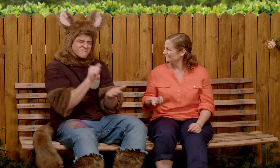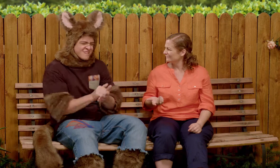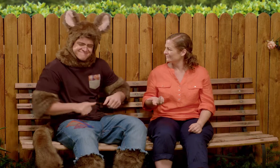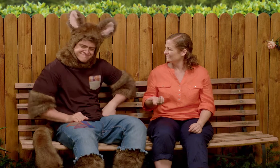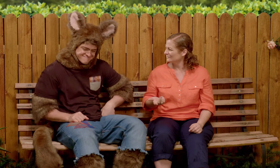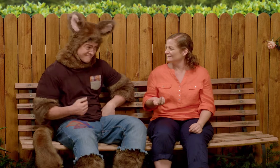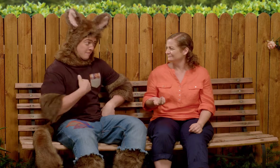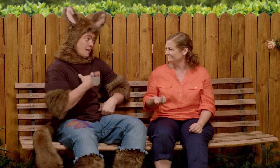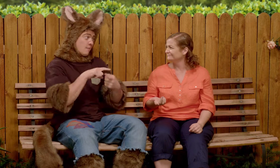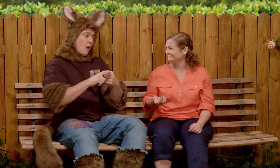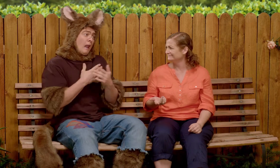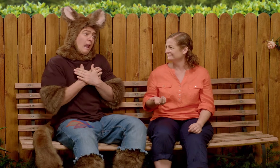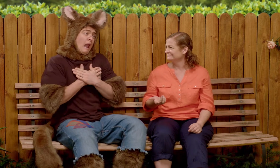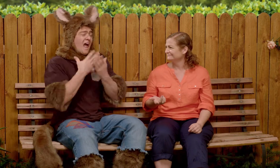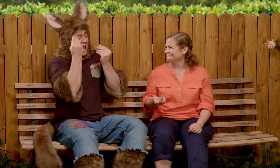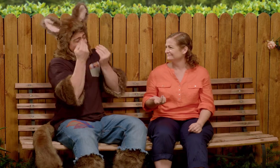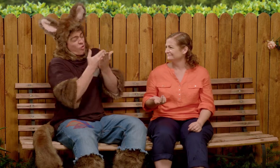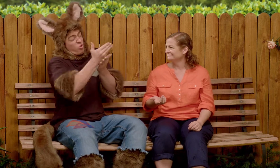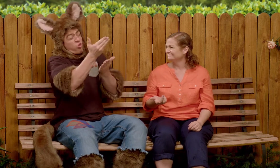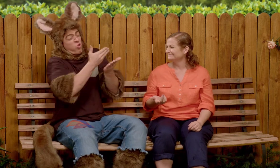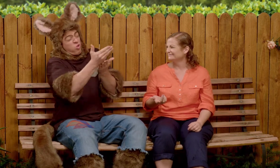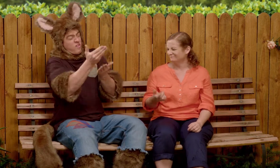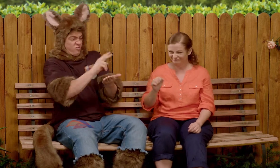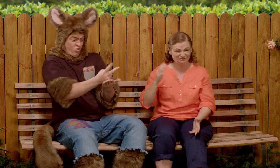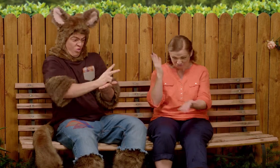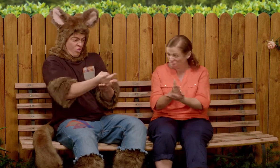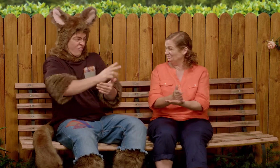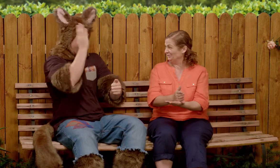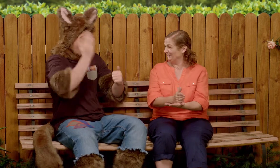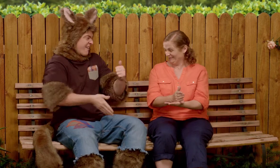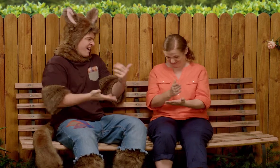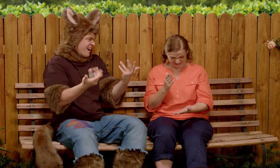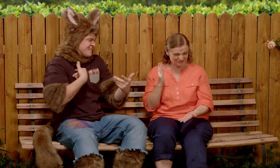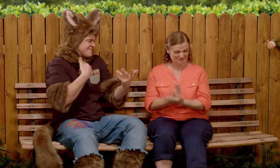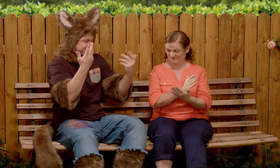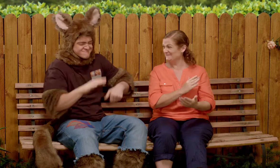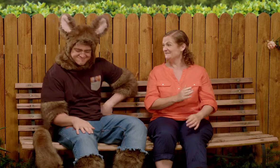Hmm, that's not right, we know possums love to sleep. We never get restless.